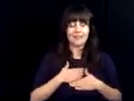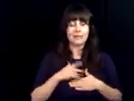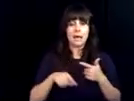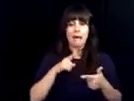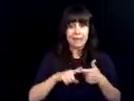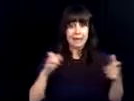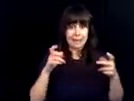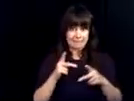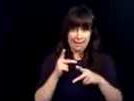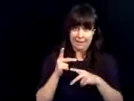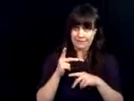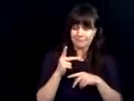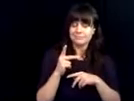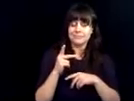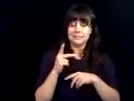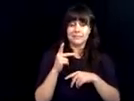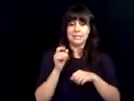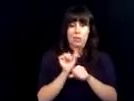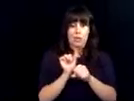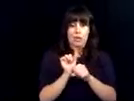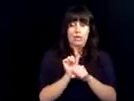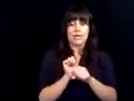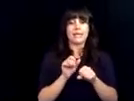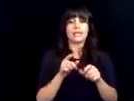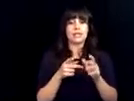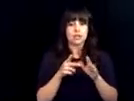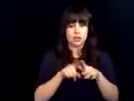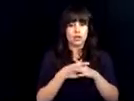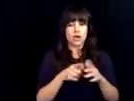others tap into their talents, making sure everyone is getting involved and